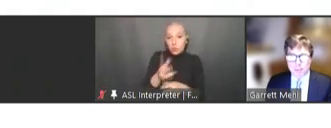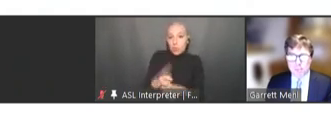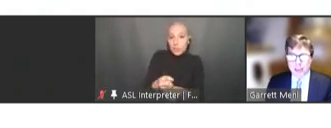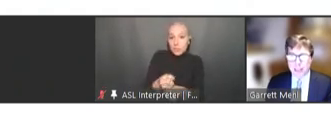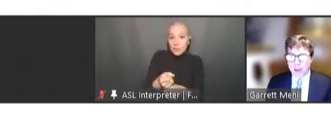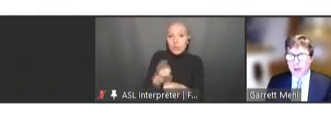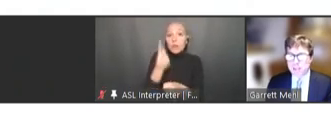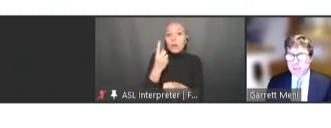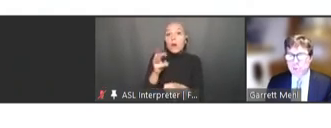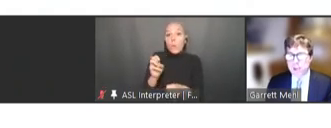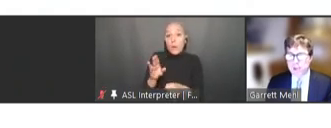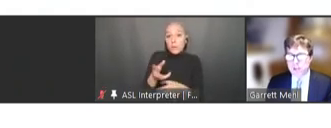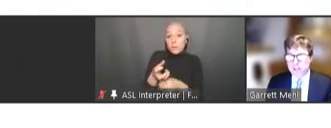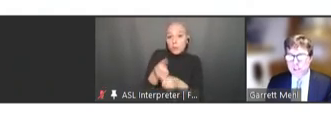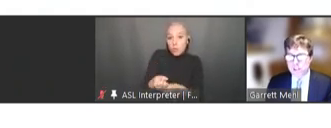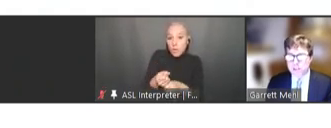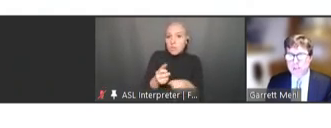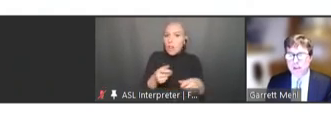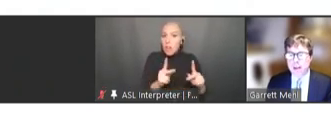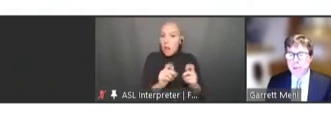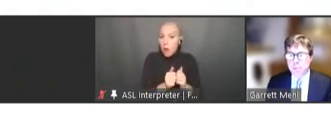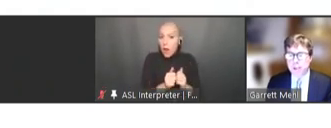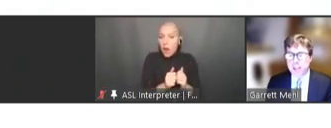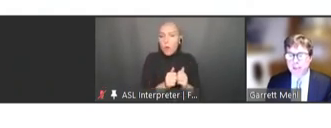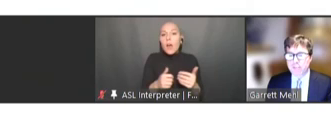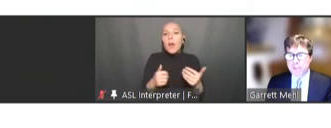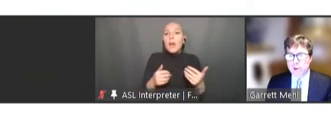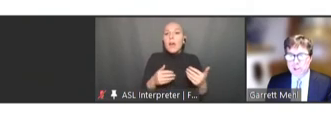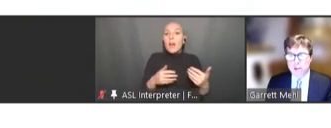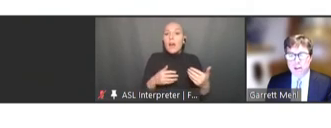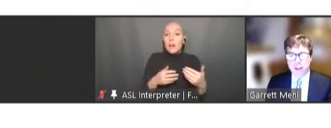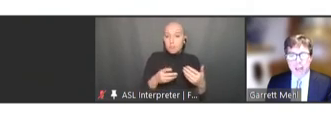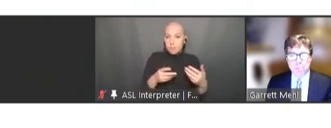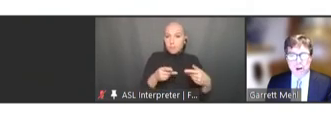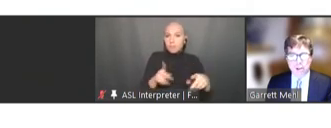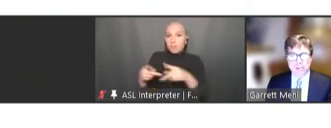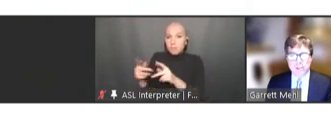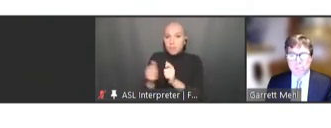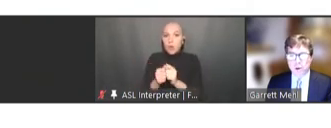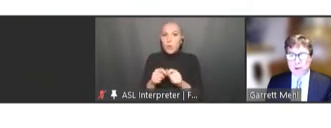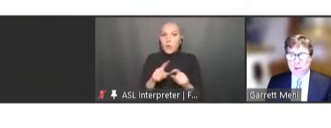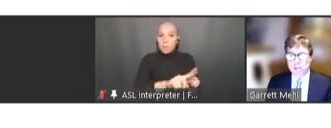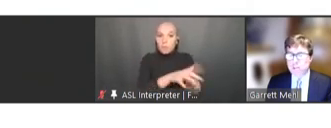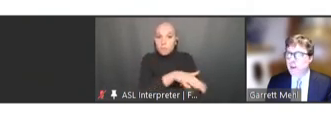by gateways between jurisdictions, public key infrastructure, and policies and protocols from